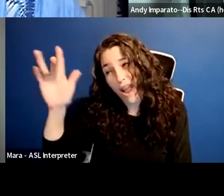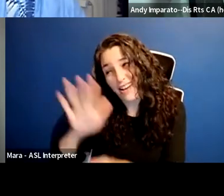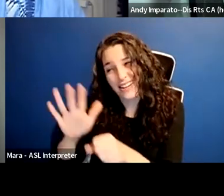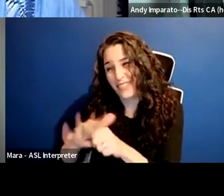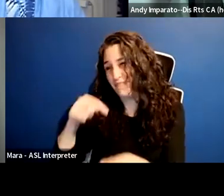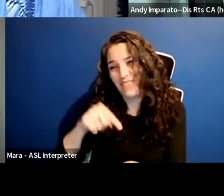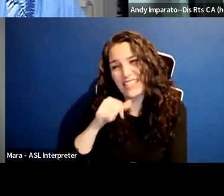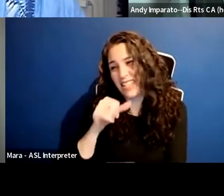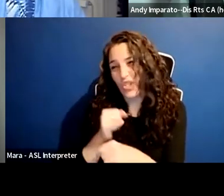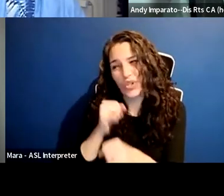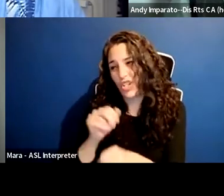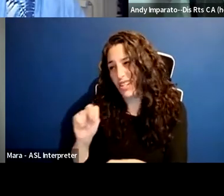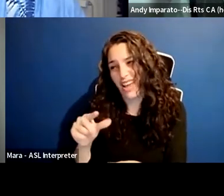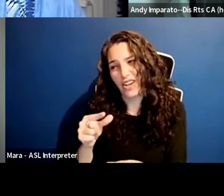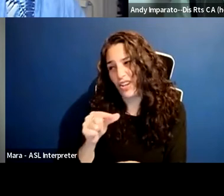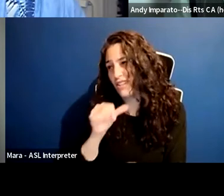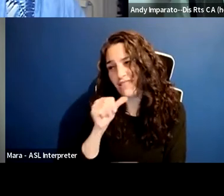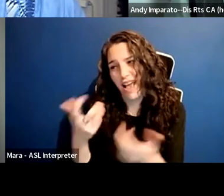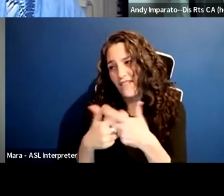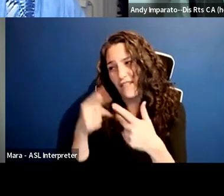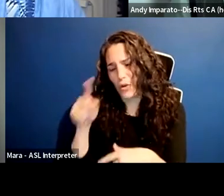And I think that's a very kind of narrow and ableist